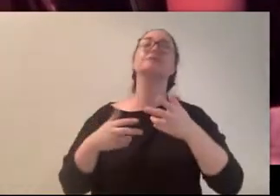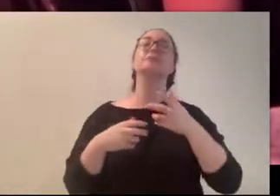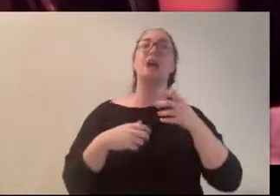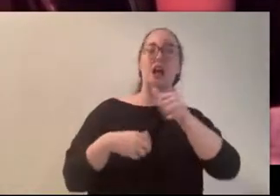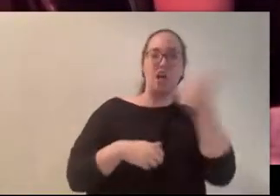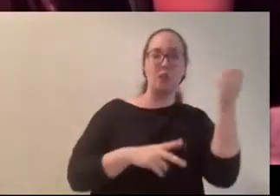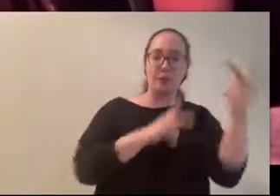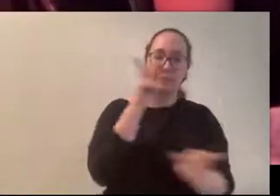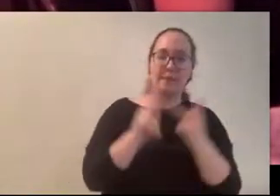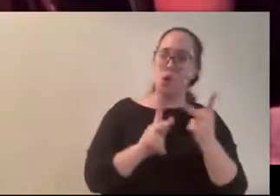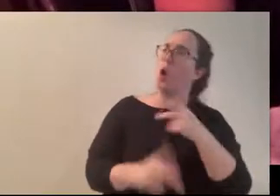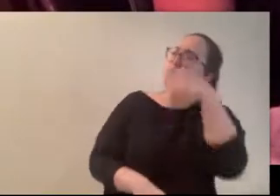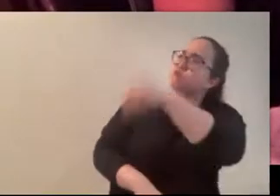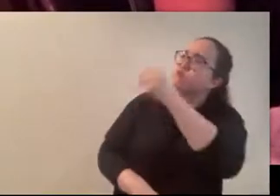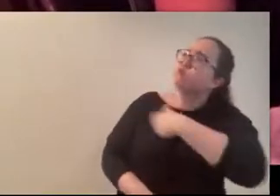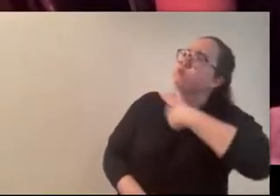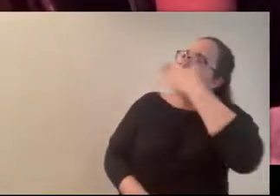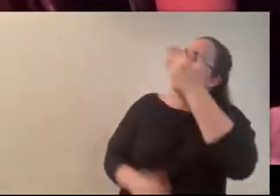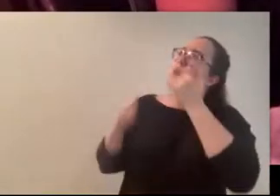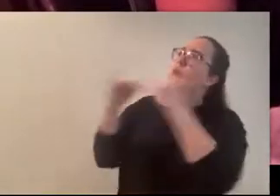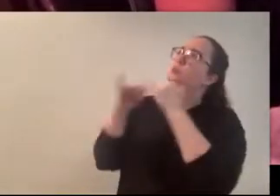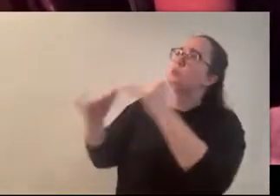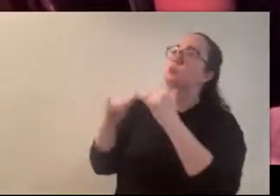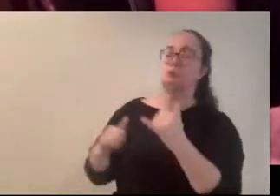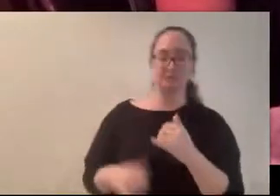added such a weird.. I'm getting goose bumps just thinking about it. It hits you on another level